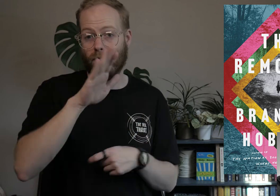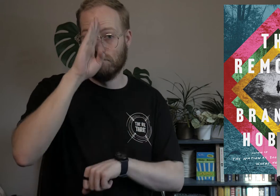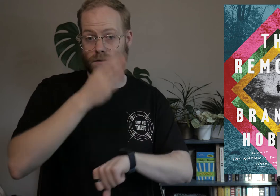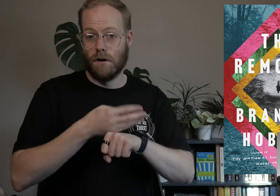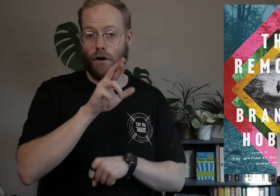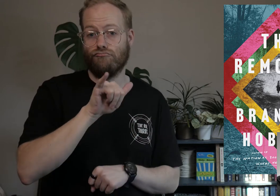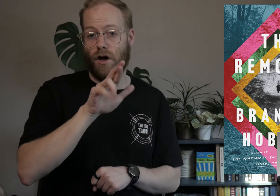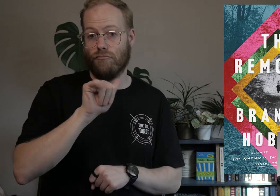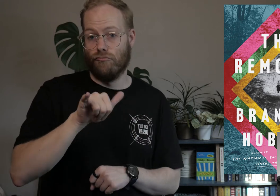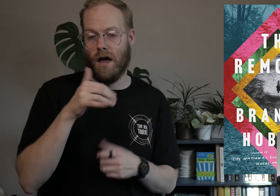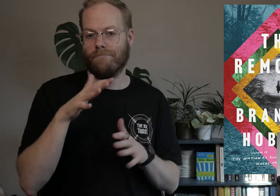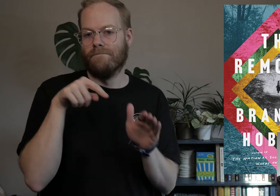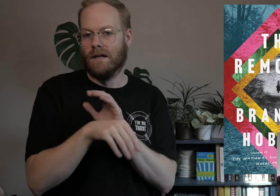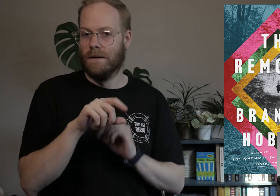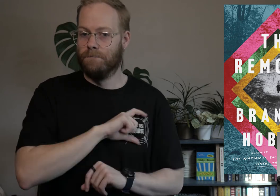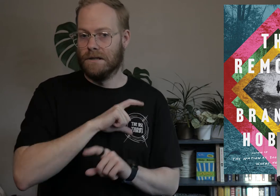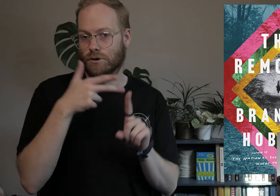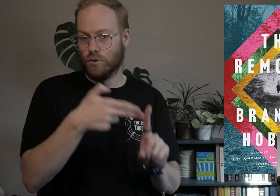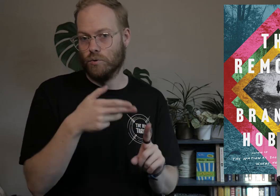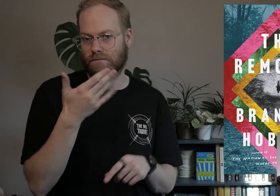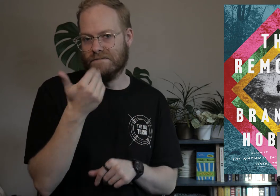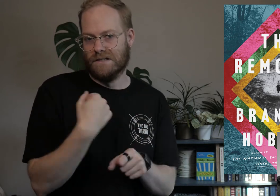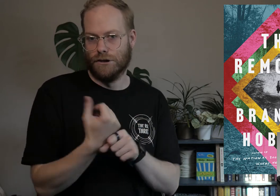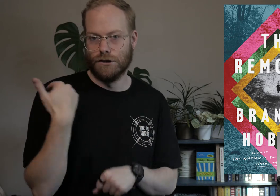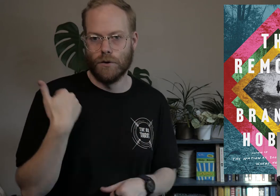of their son Ray-Ray being killed in a police shooting fifteen years ago.